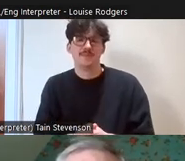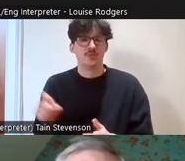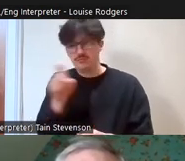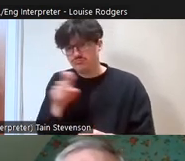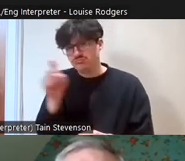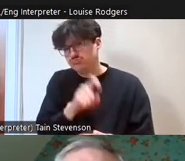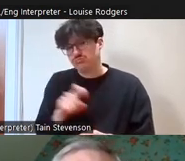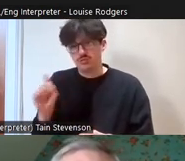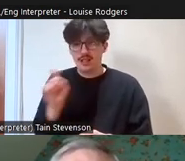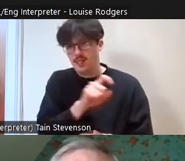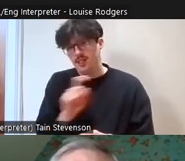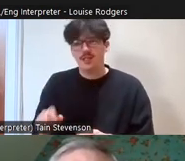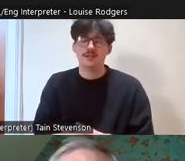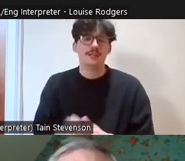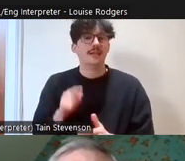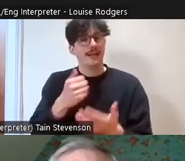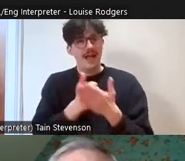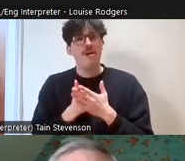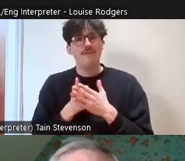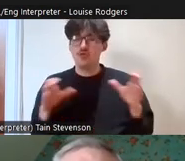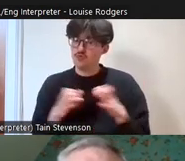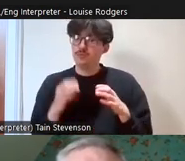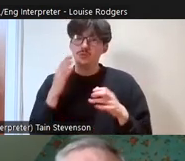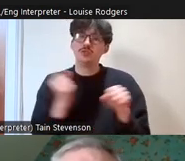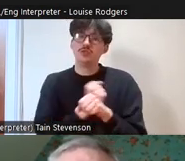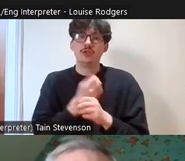very helpful for groups when they're making funding applications because you can almost